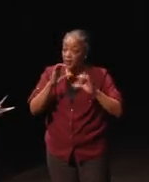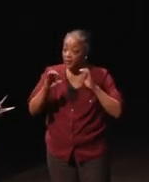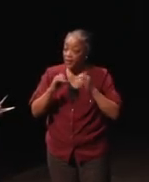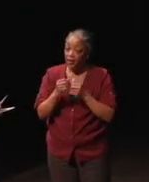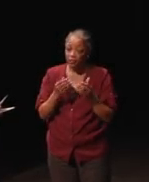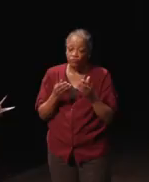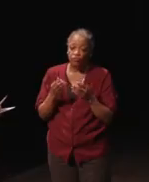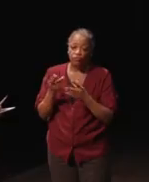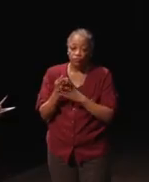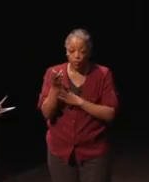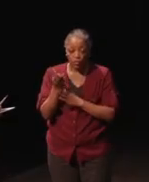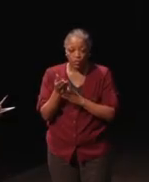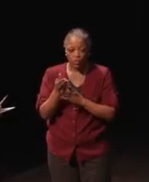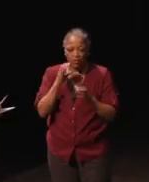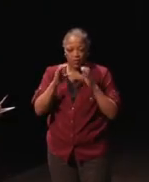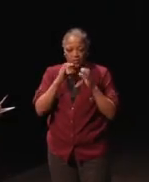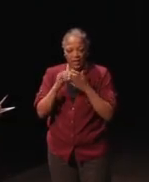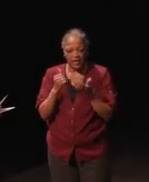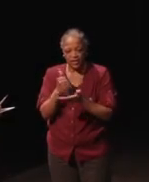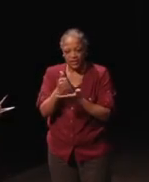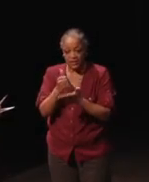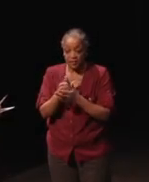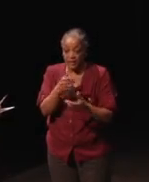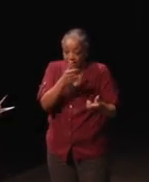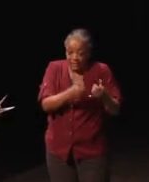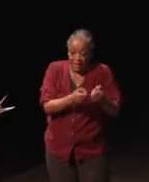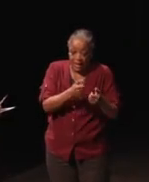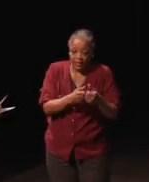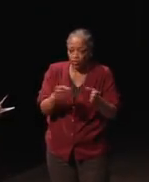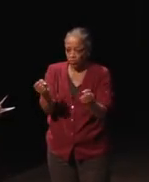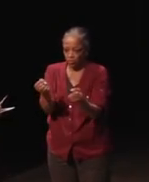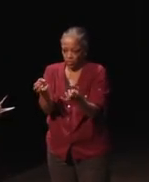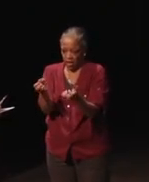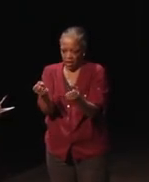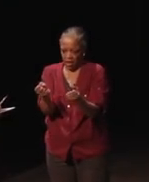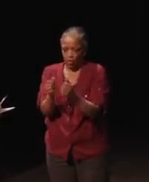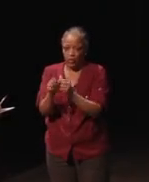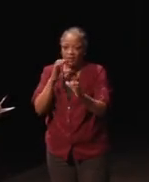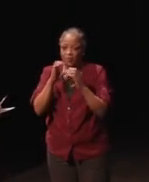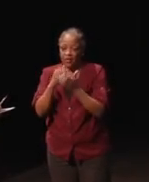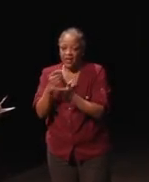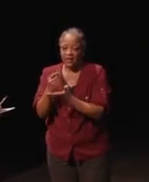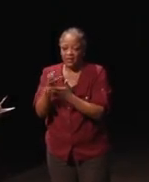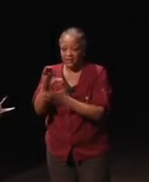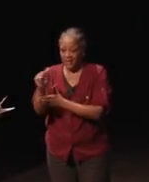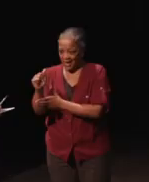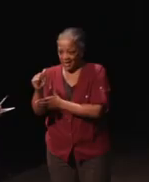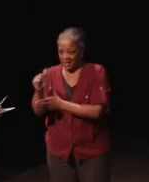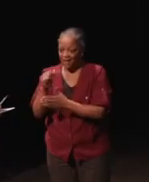communications assistance by text or sign with the communications assistant either speaks or